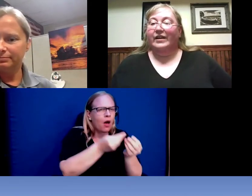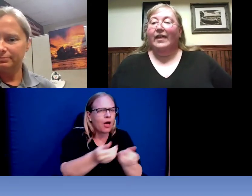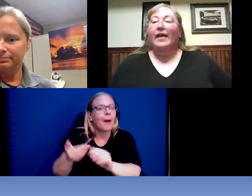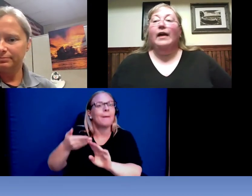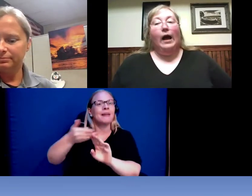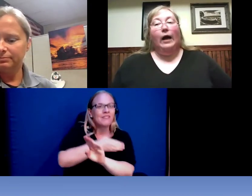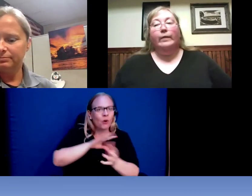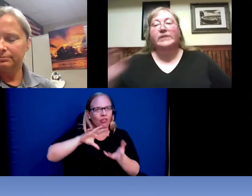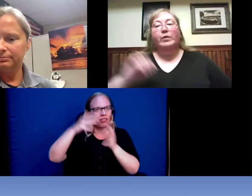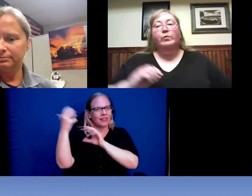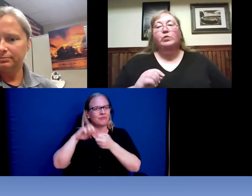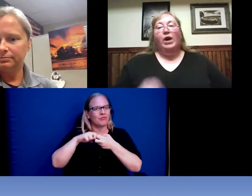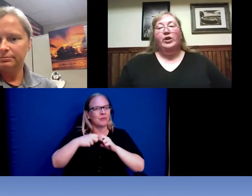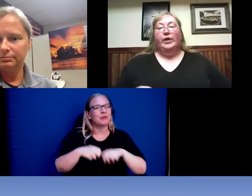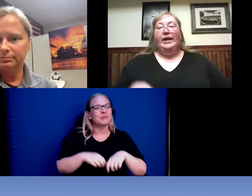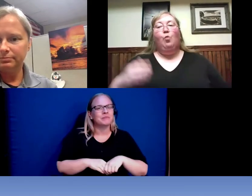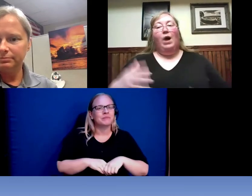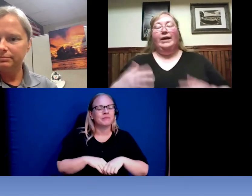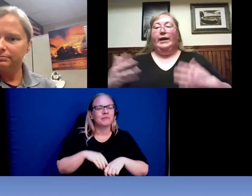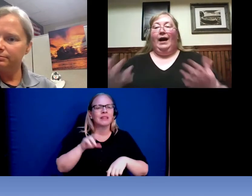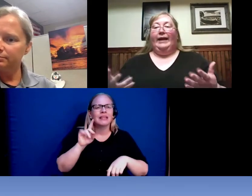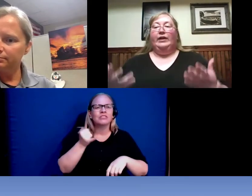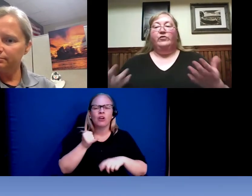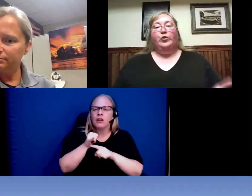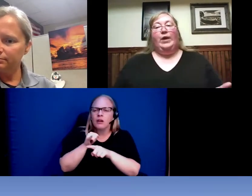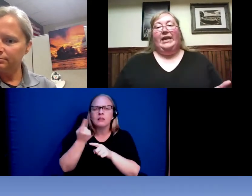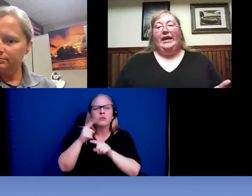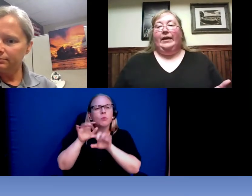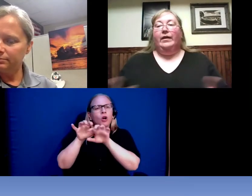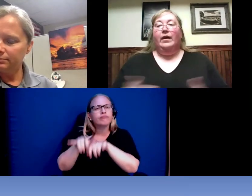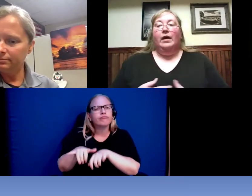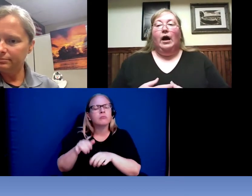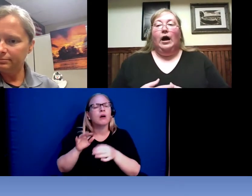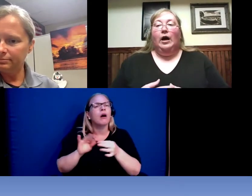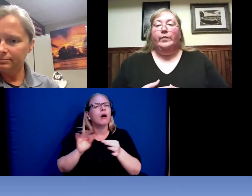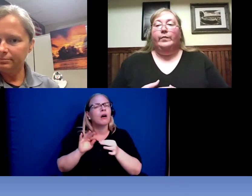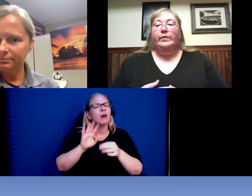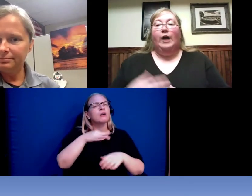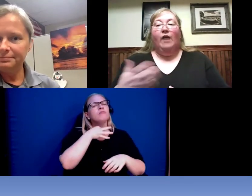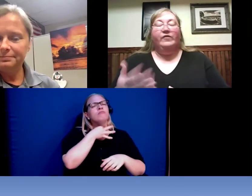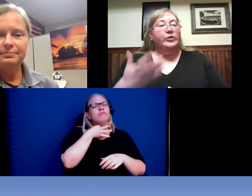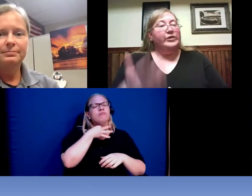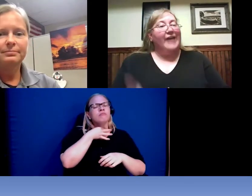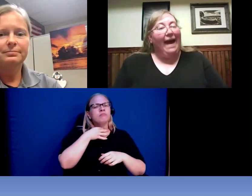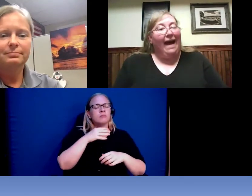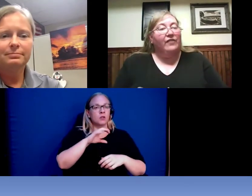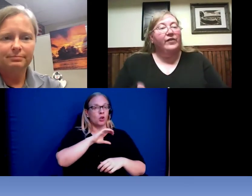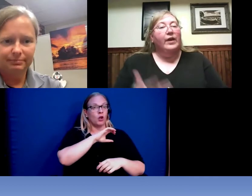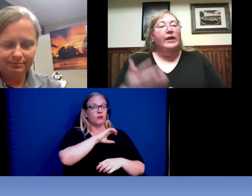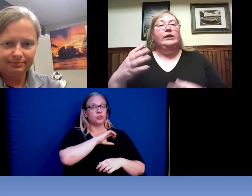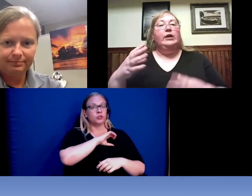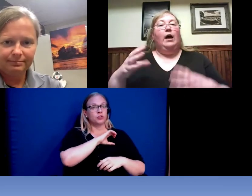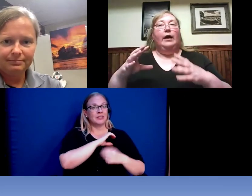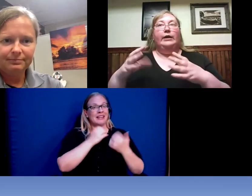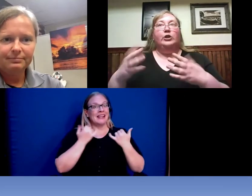All right someone was wondering what kind of training the officers have in terms